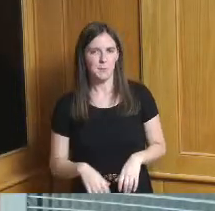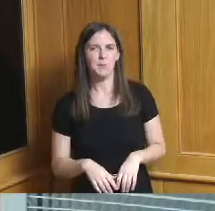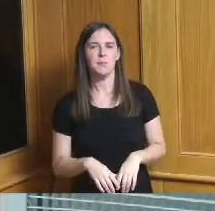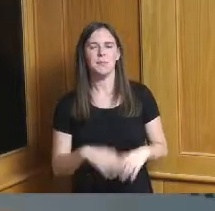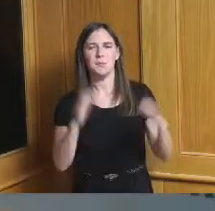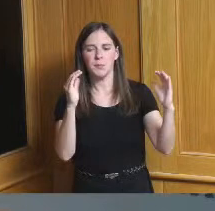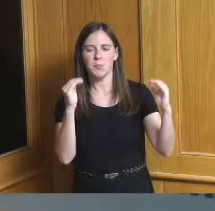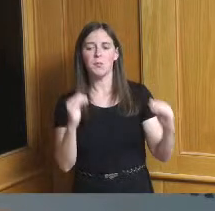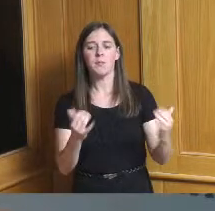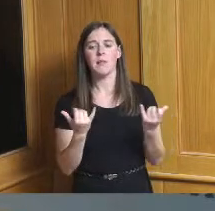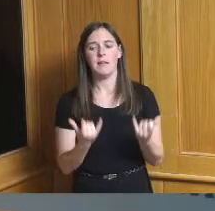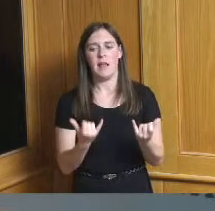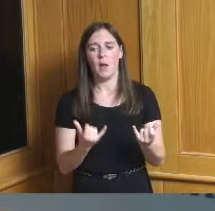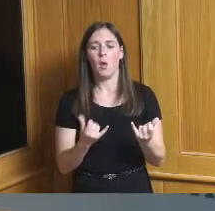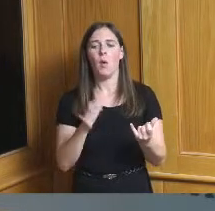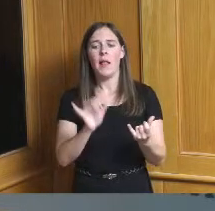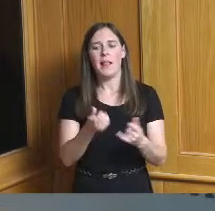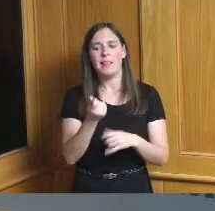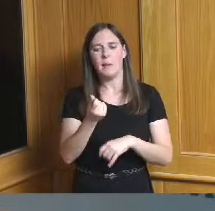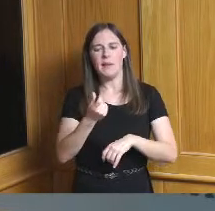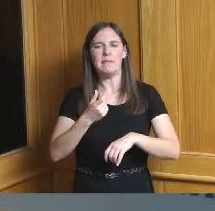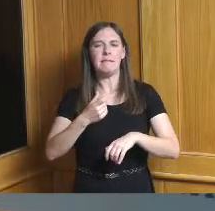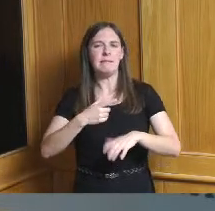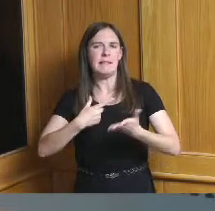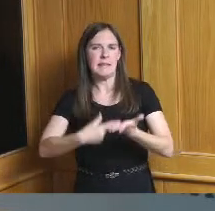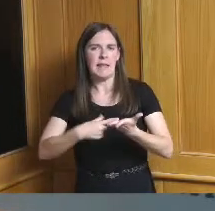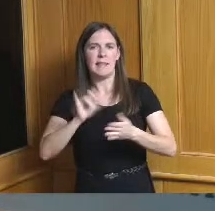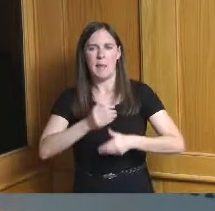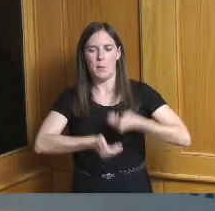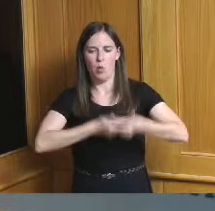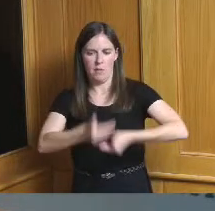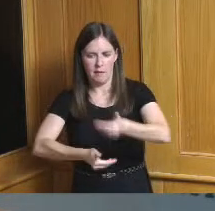so here I spent a little bit of time talking about process we certainly interview stakeholders in